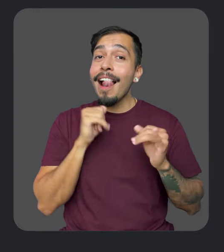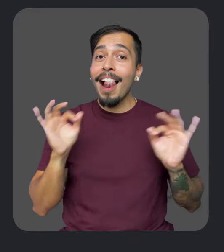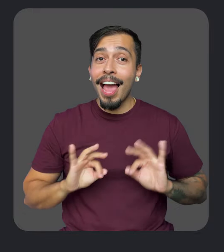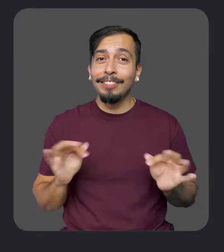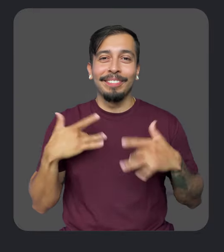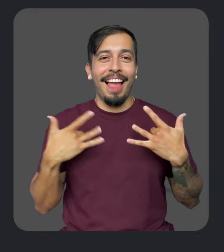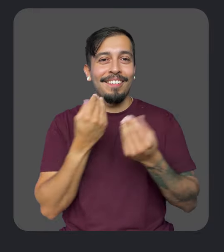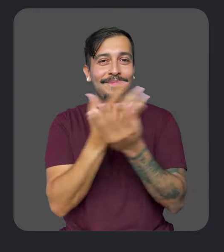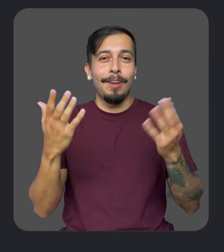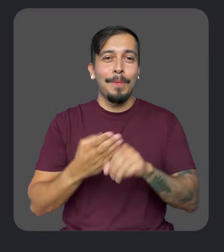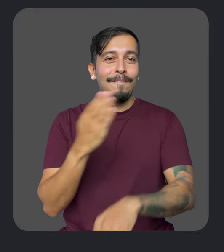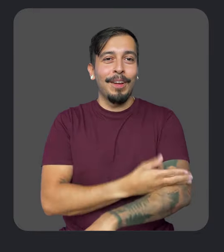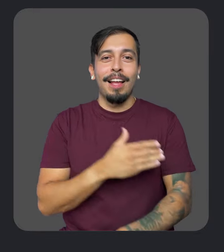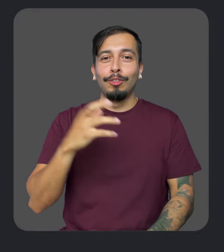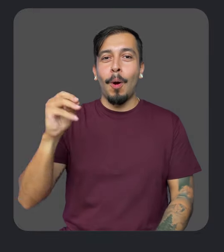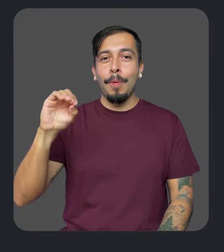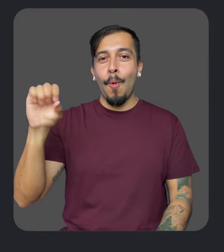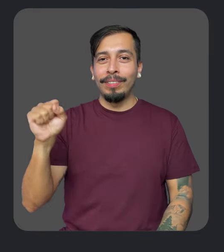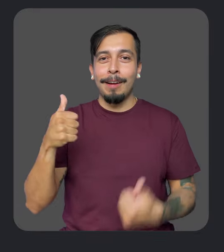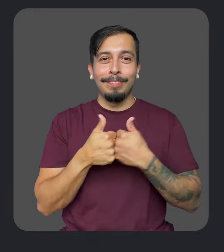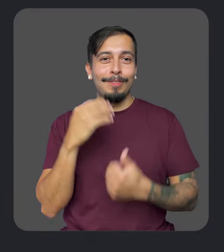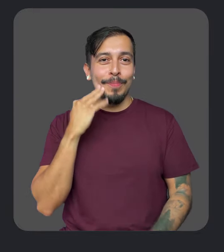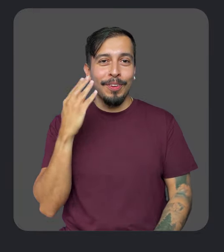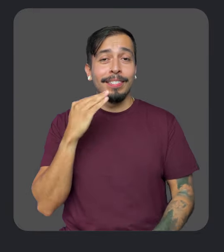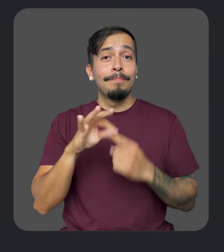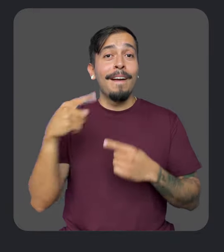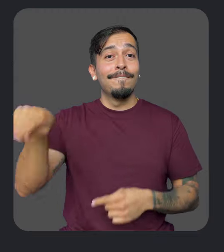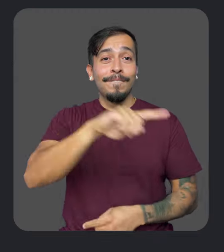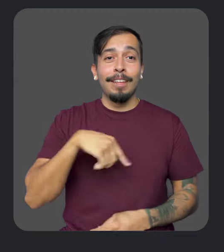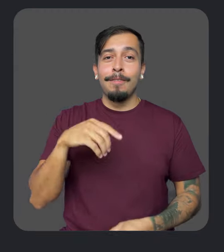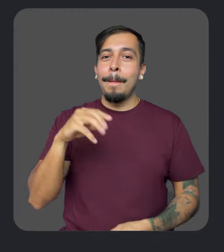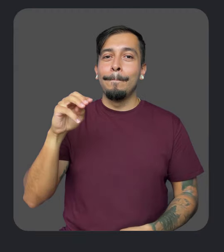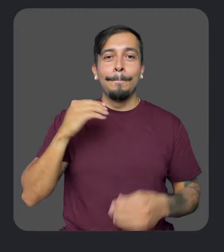we're excited to share that we've improved the ChromeOS gaming experience, especially for users with motor impairments.